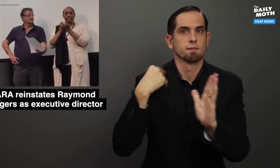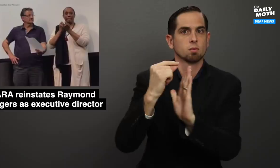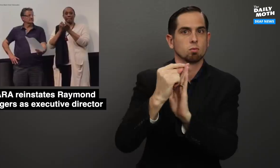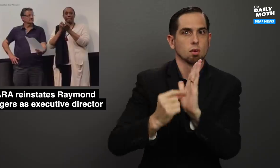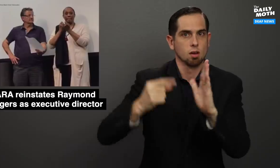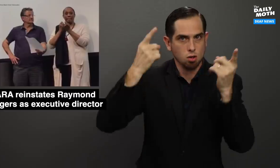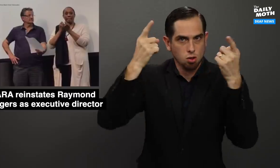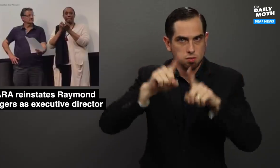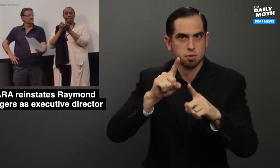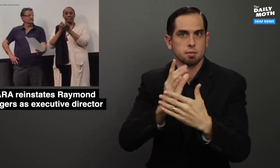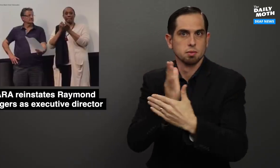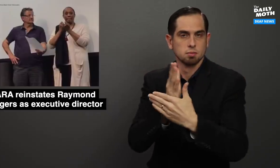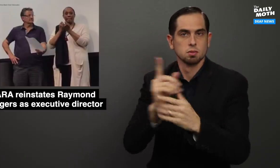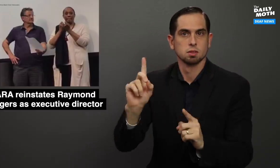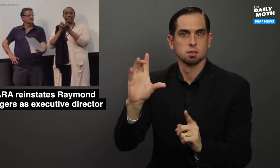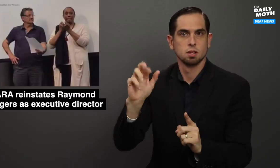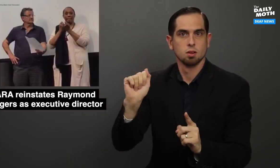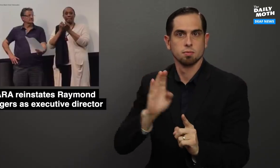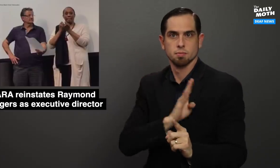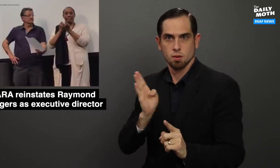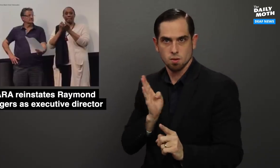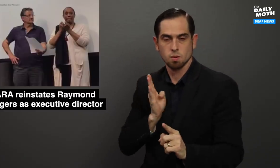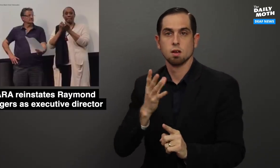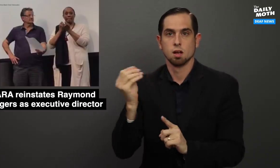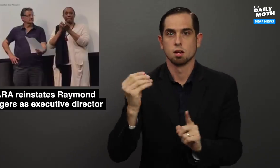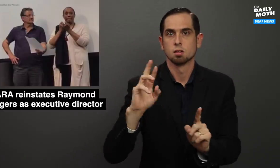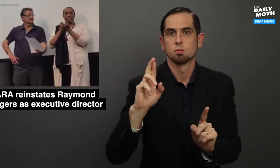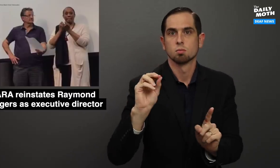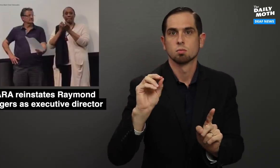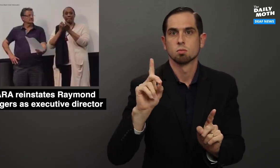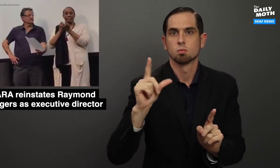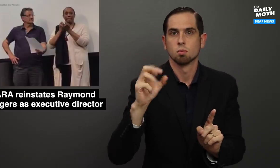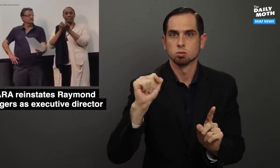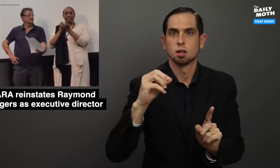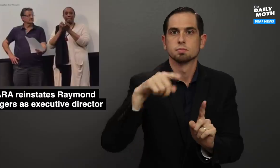a written agreement between DCARA Board and Rodgers